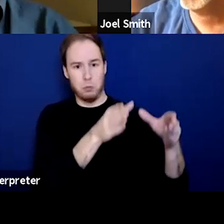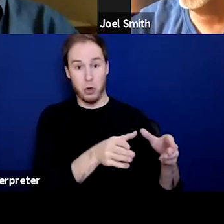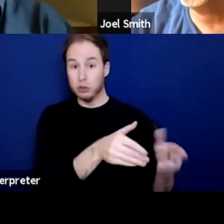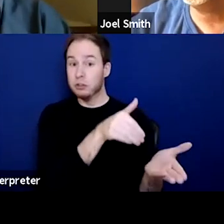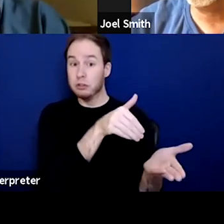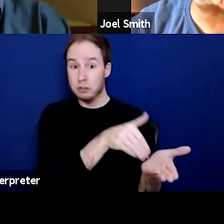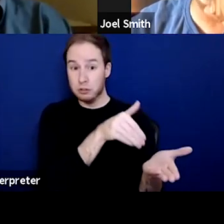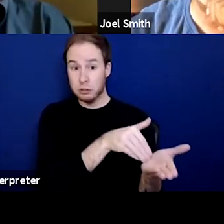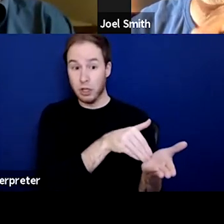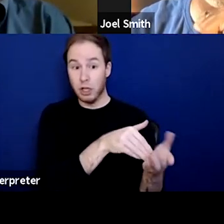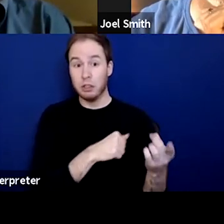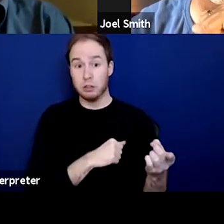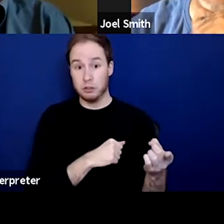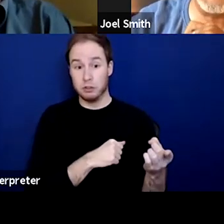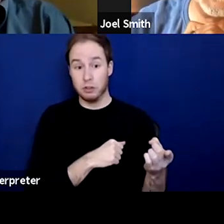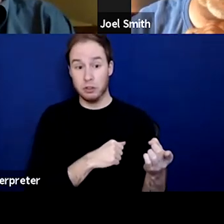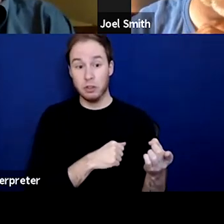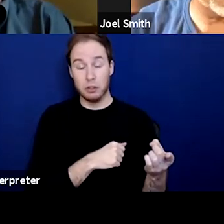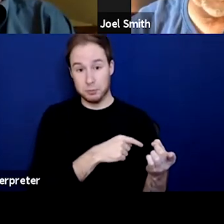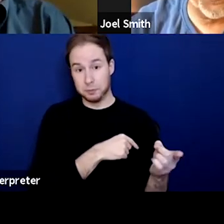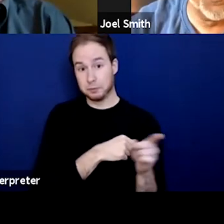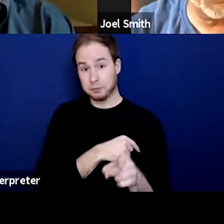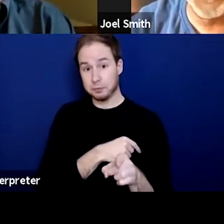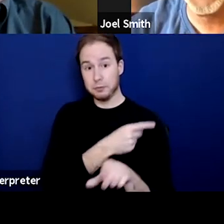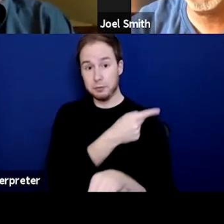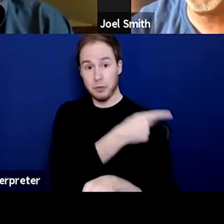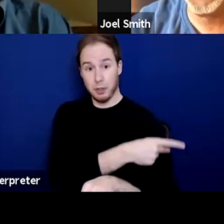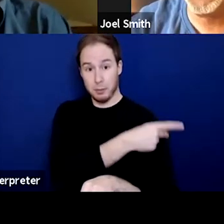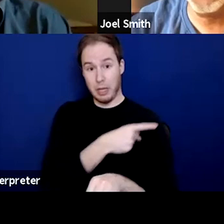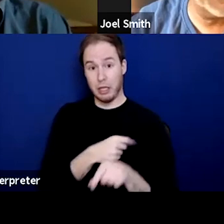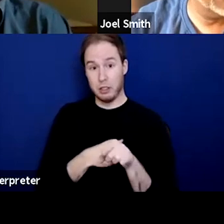who had gotten a patient who wanted to withdraw,